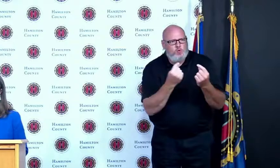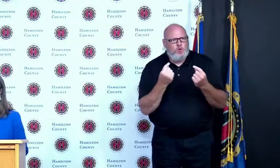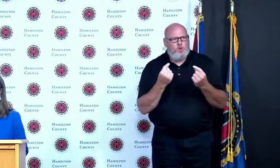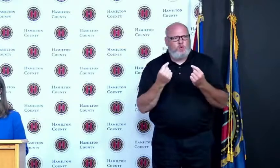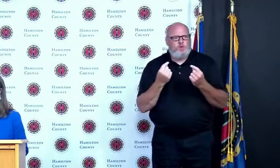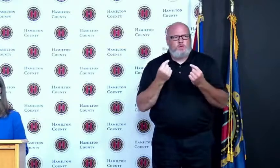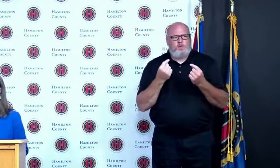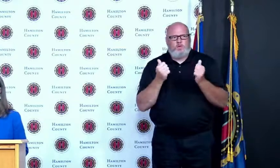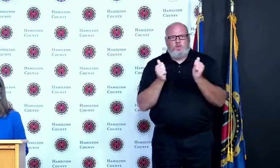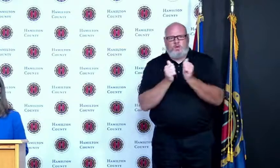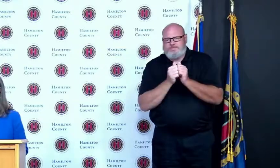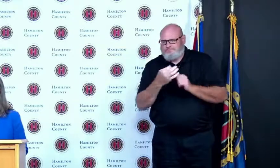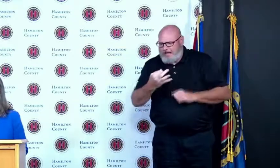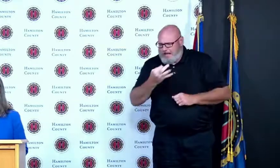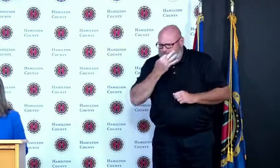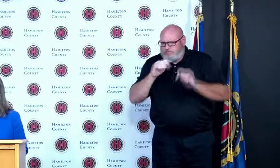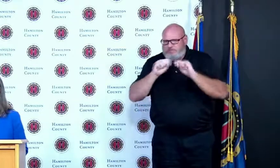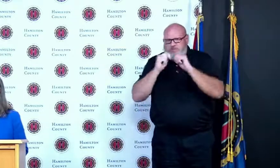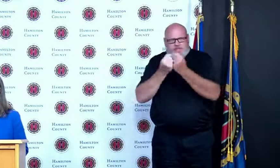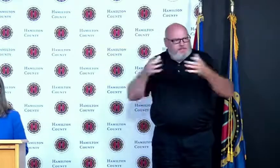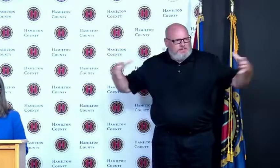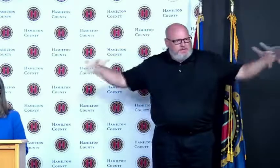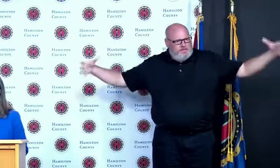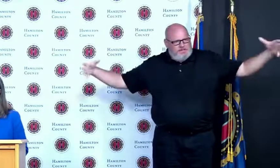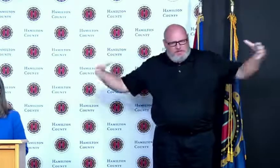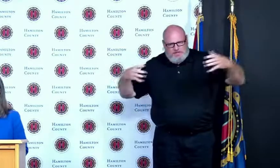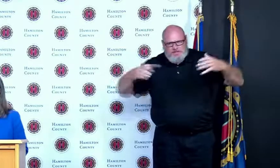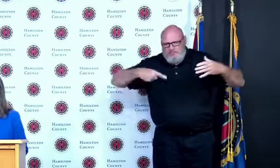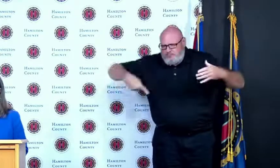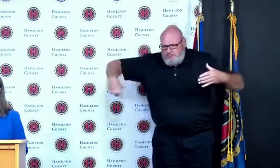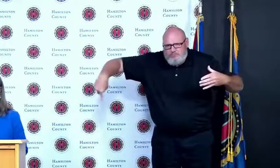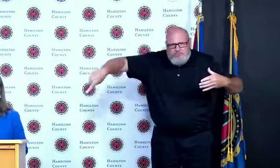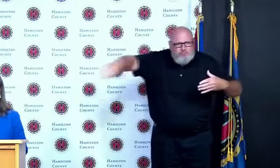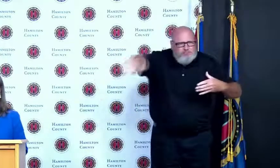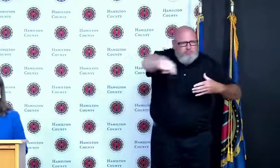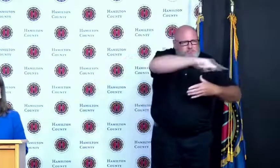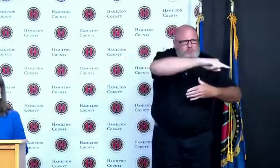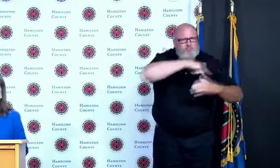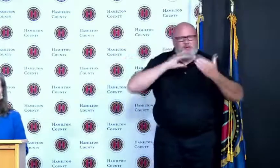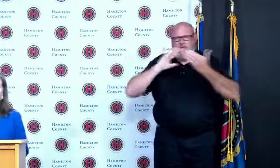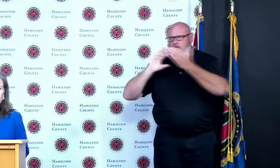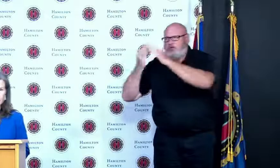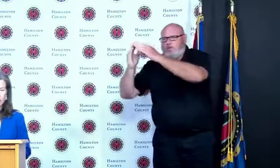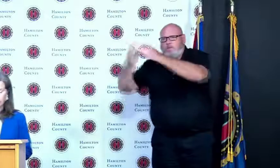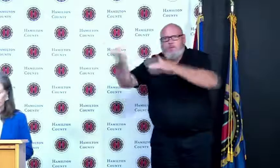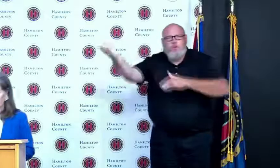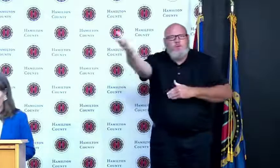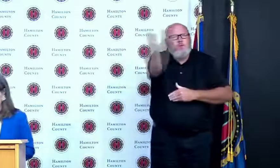so many people in this community who generously gave of their time in the midst of a pandemic